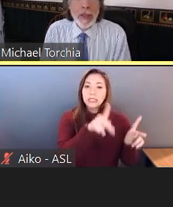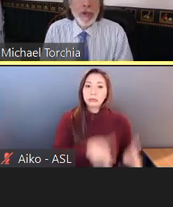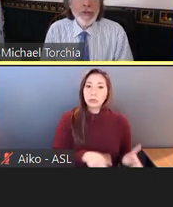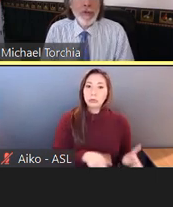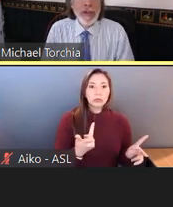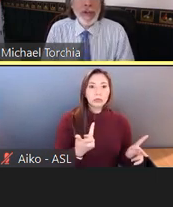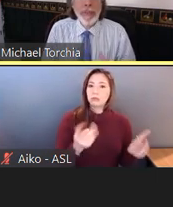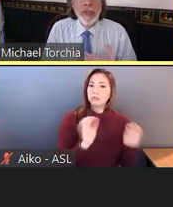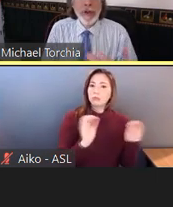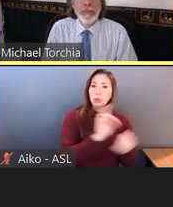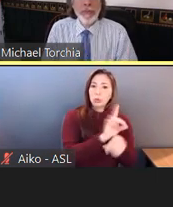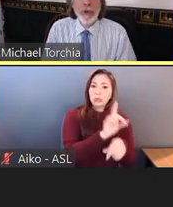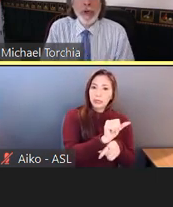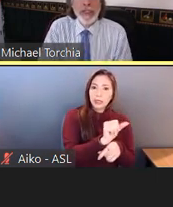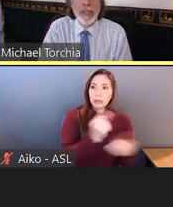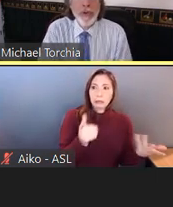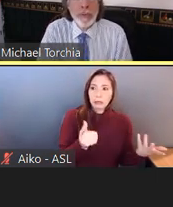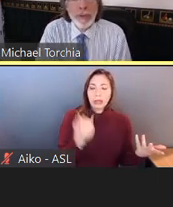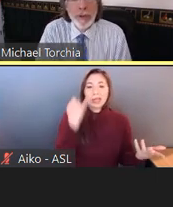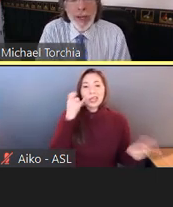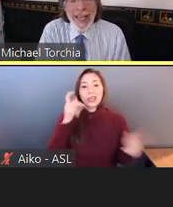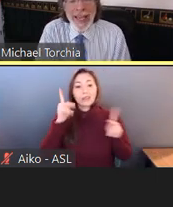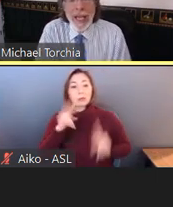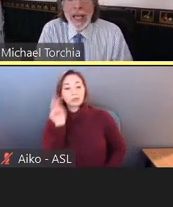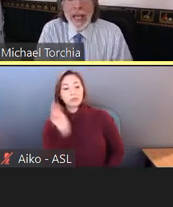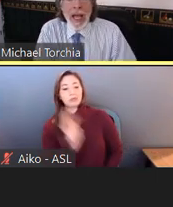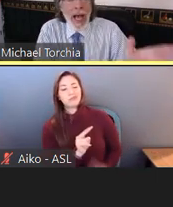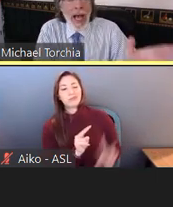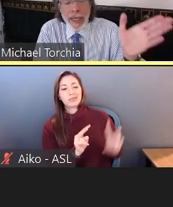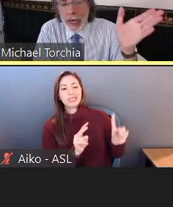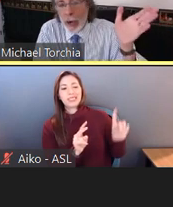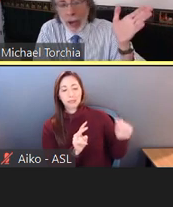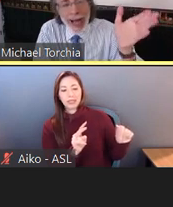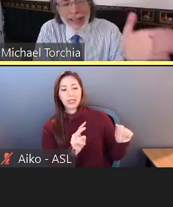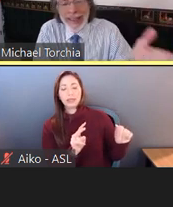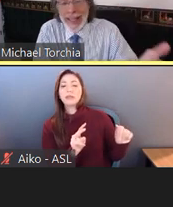So, for example, if an employer says to an employee,